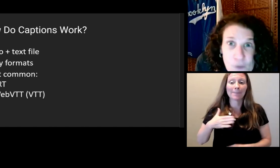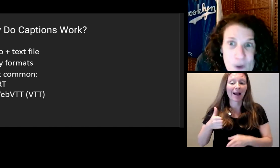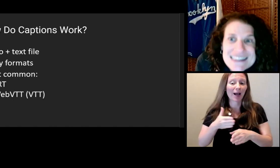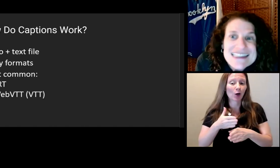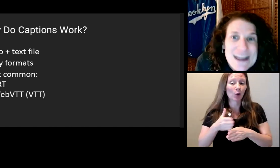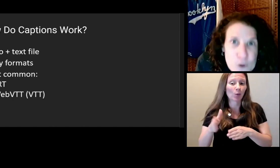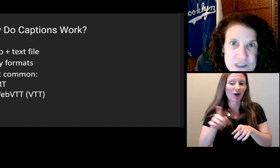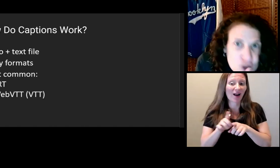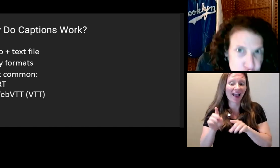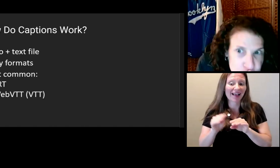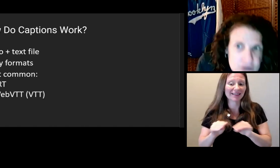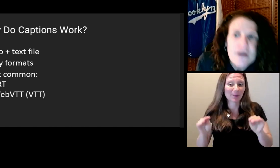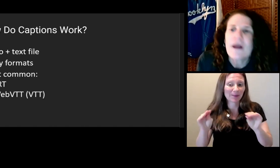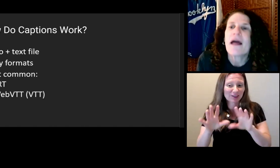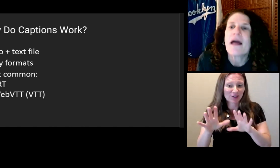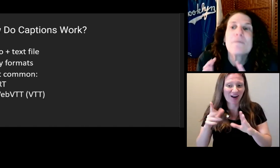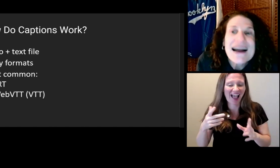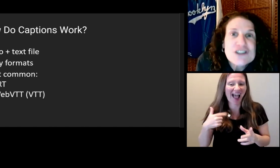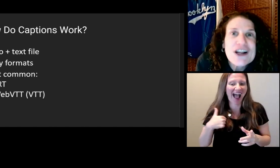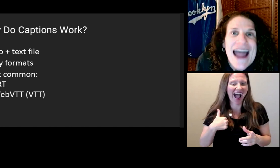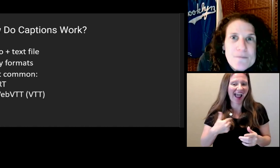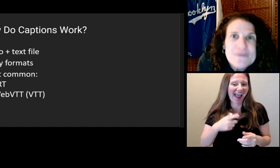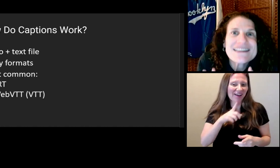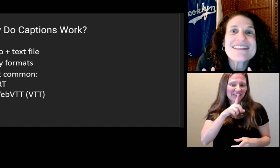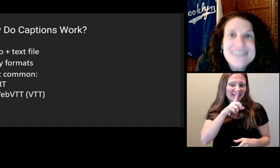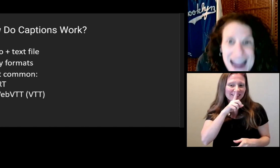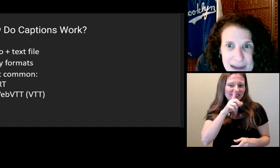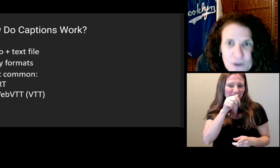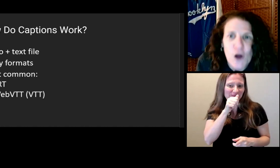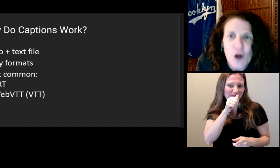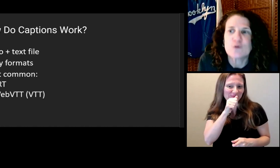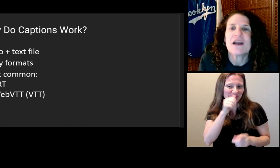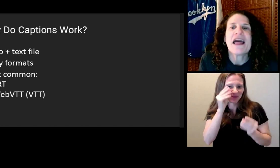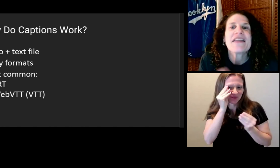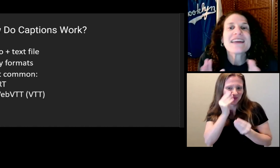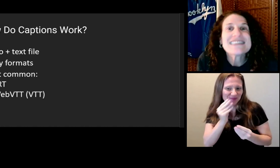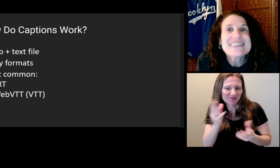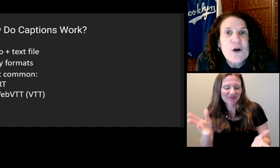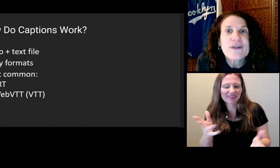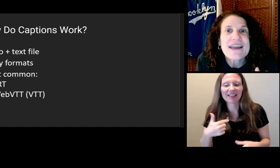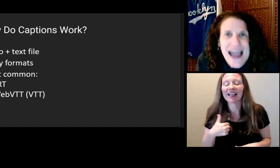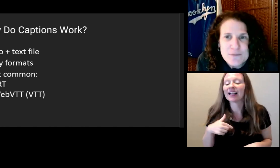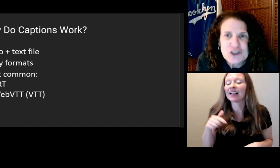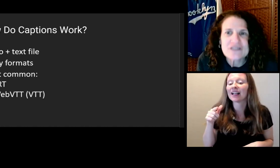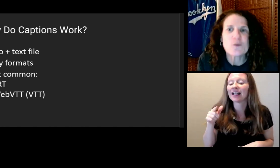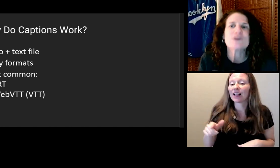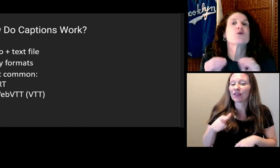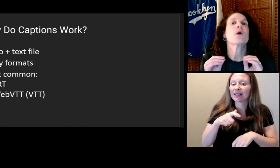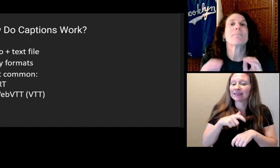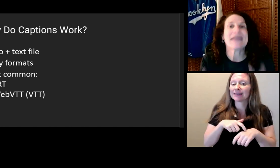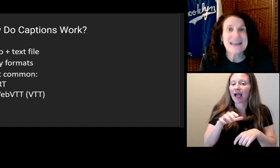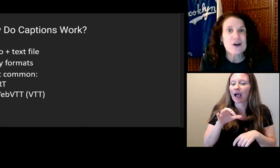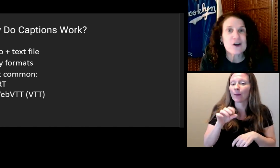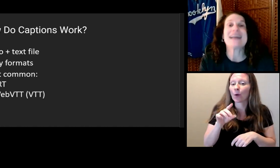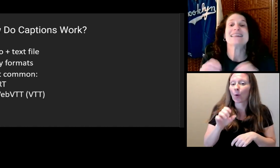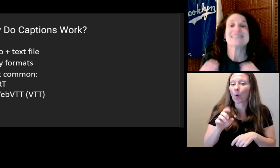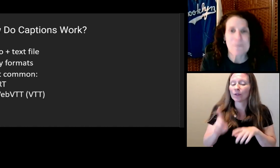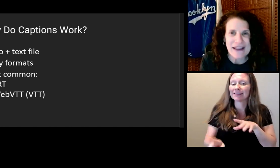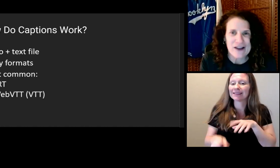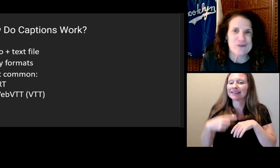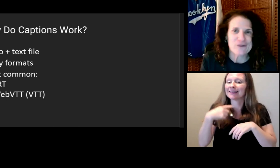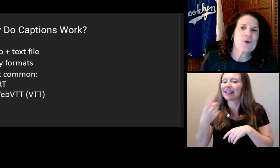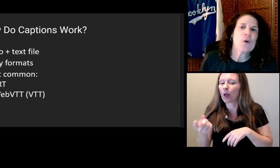The magic happens in the timecodes that tell the captions when to appear and disappear.